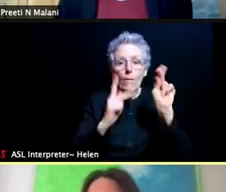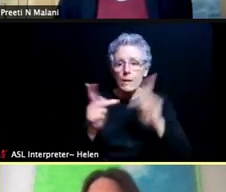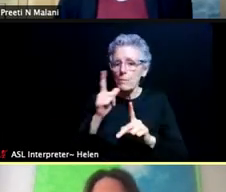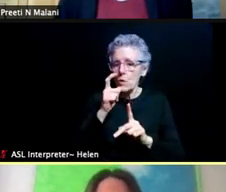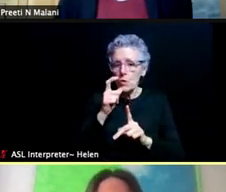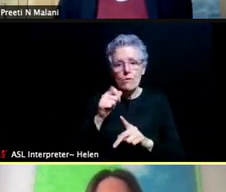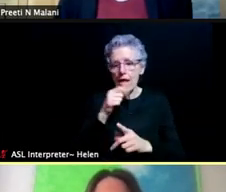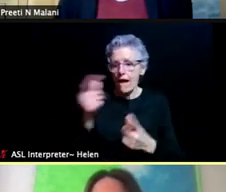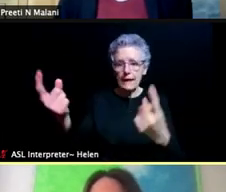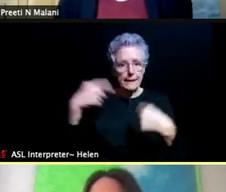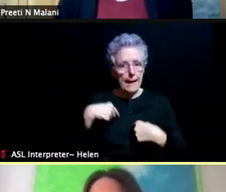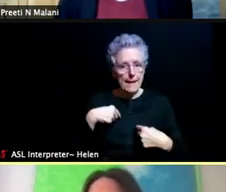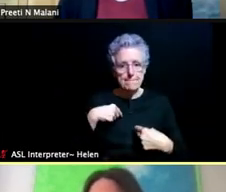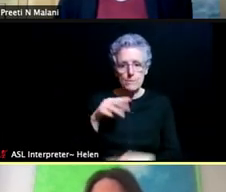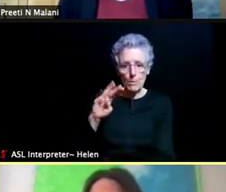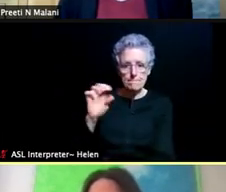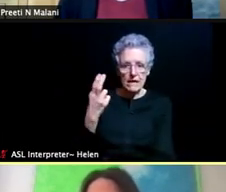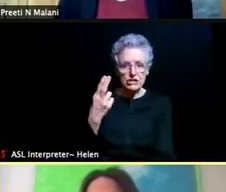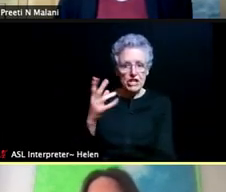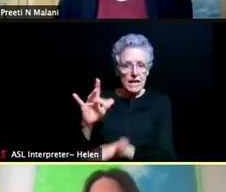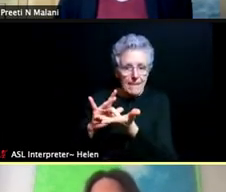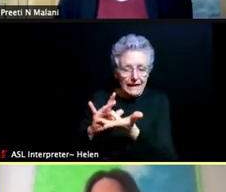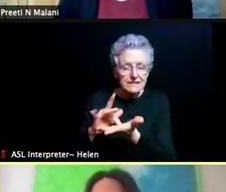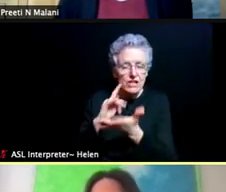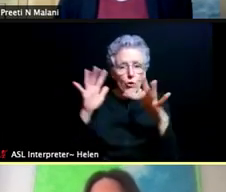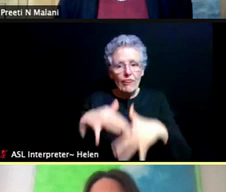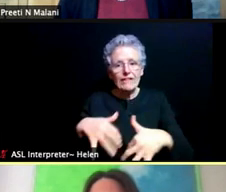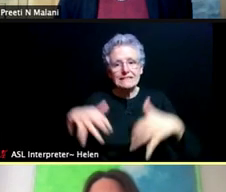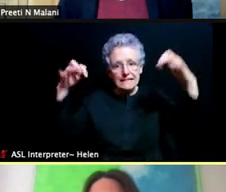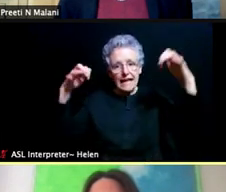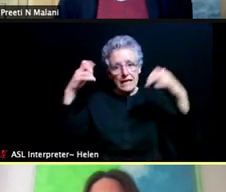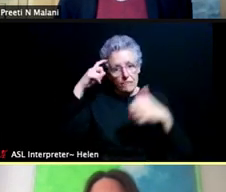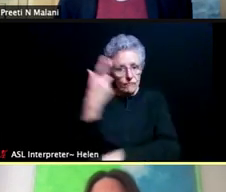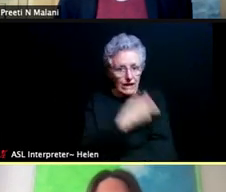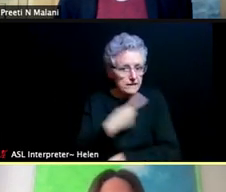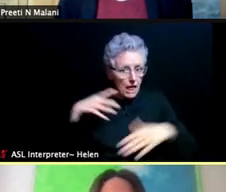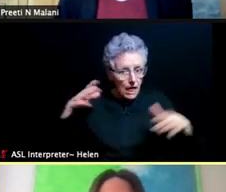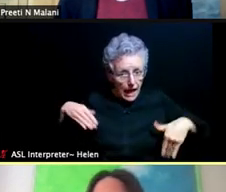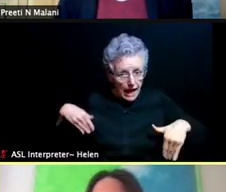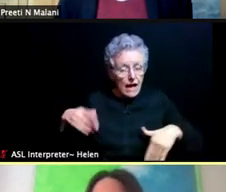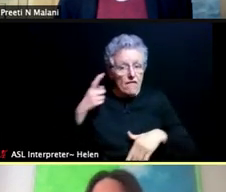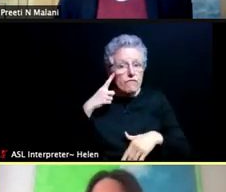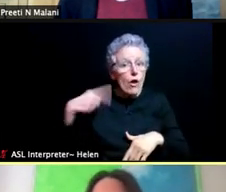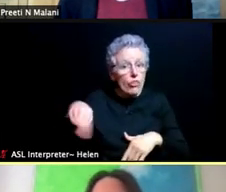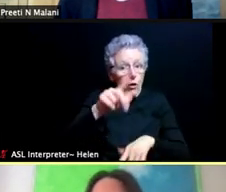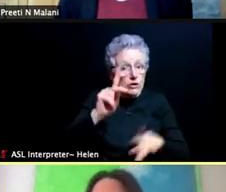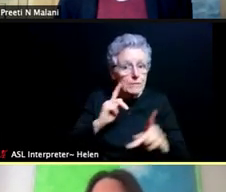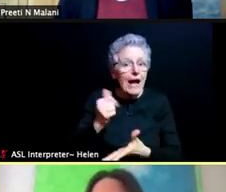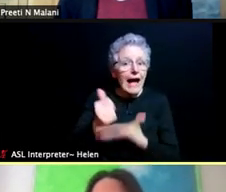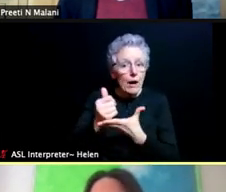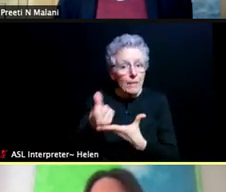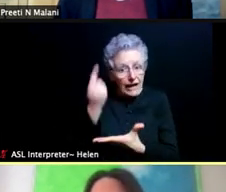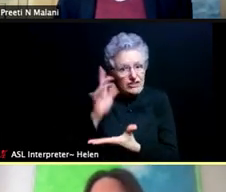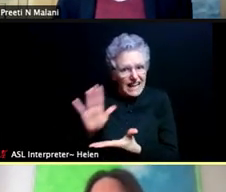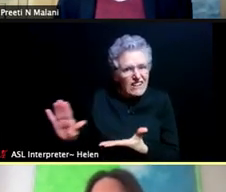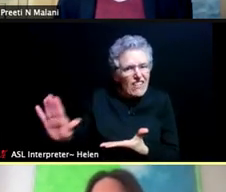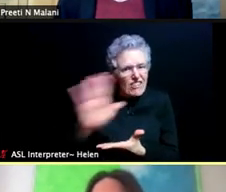to Michigan medicine for their vaccine or come to the stadium site for their vaccine yet, to help them understand what options are out there.